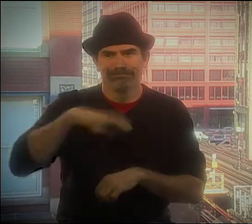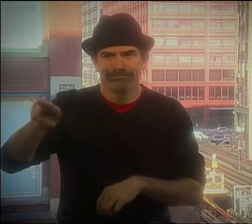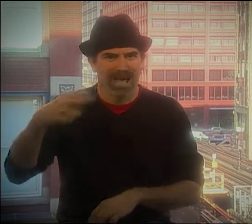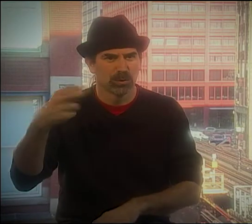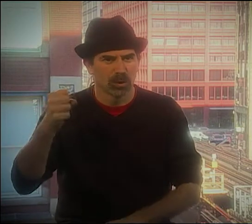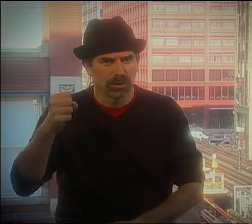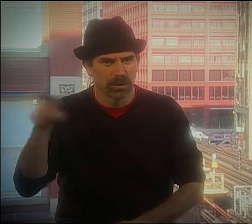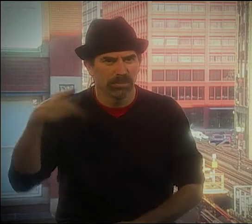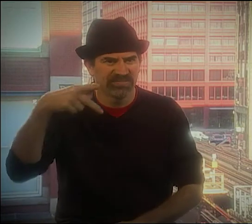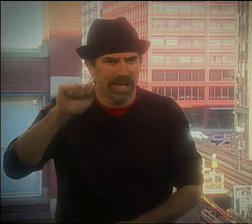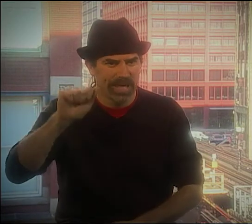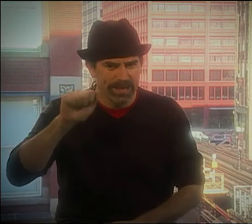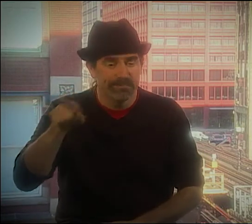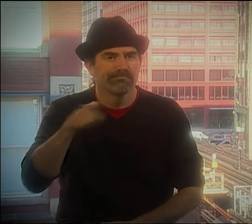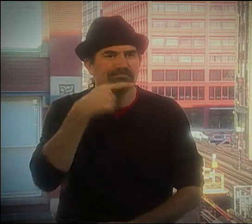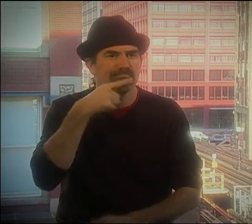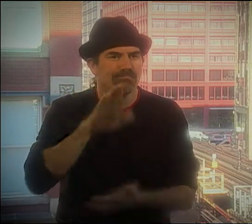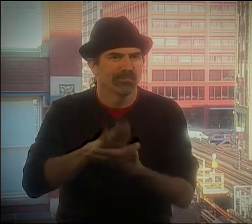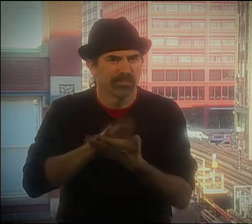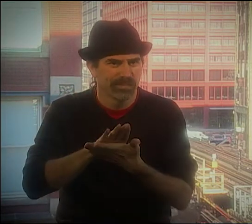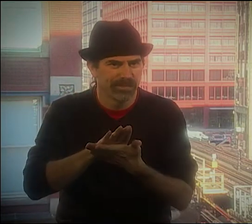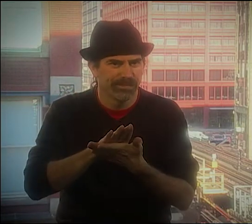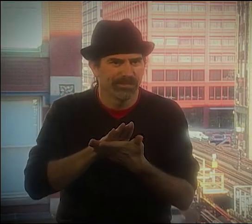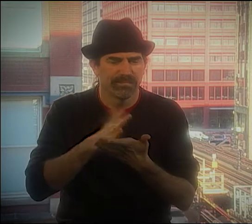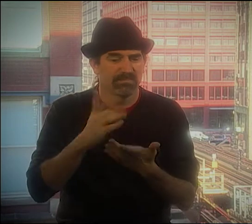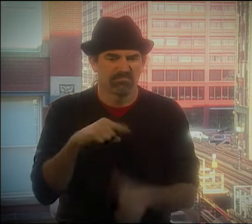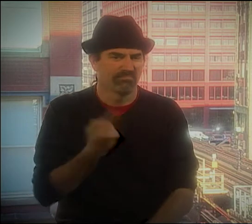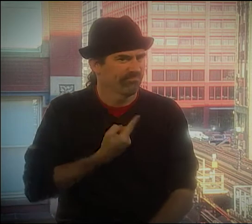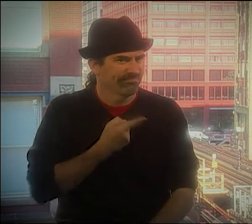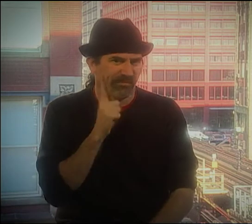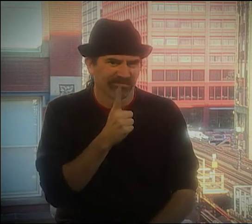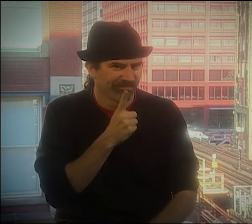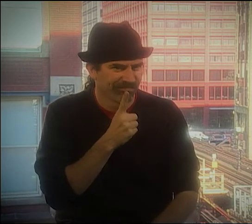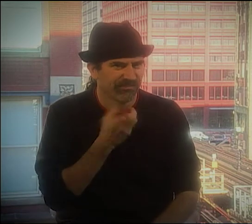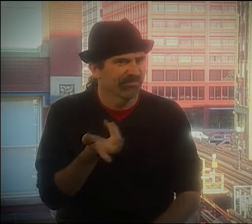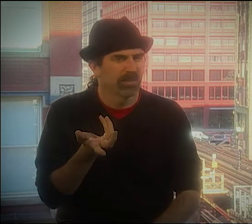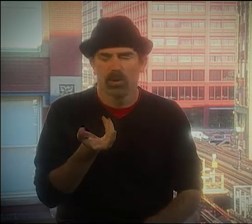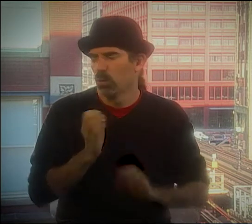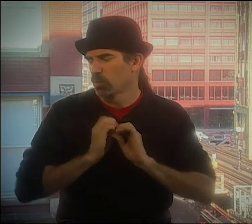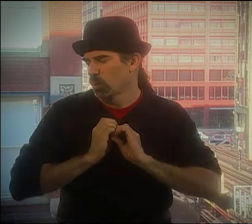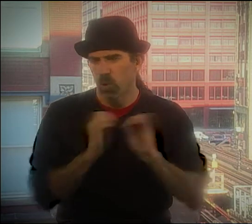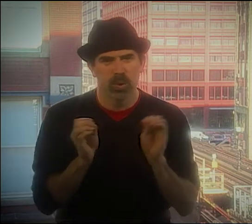AND I WENT TO A HIGH SCHOOL IN PENNSYLVANIA, A HEARING SCHOOL. AND I WAS THE ONLY DEAF CHILD THERE.